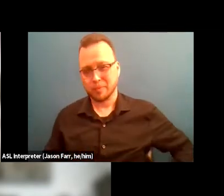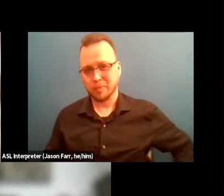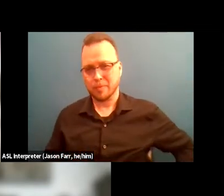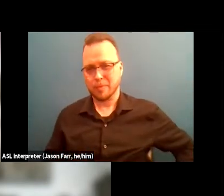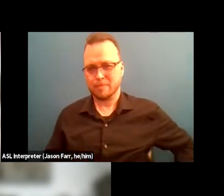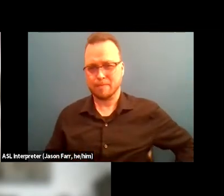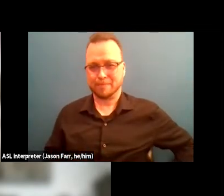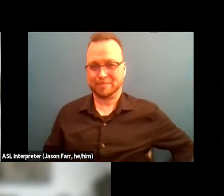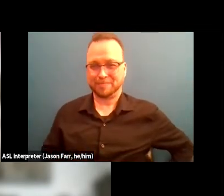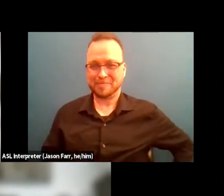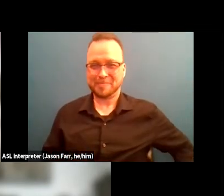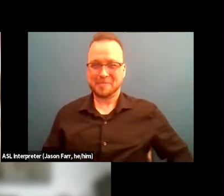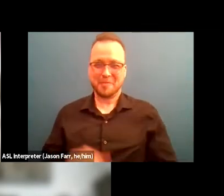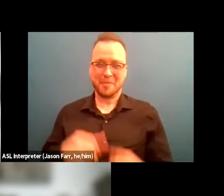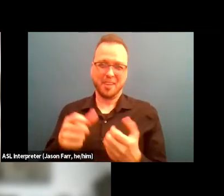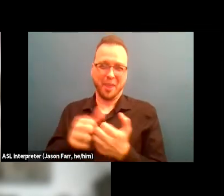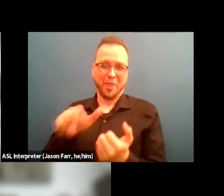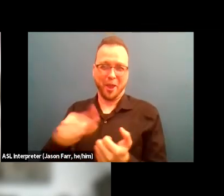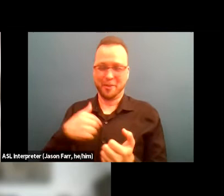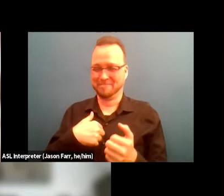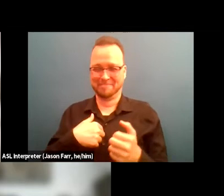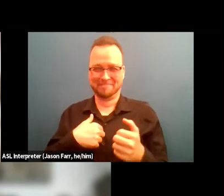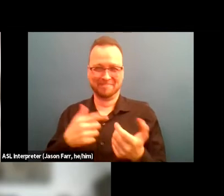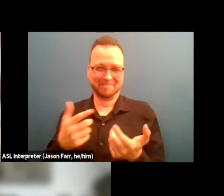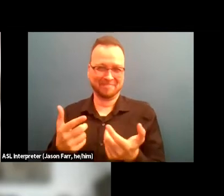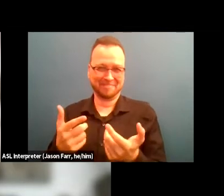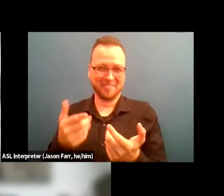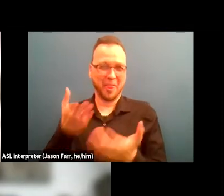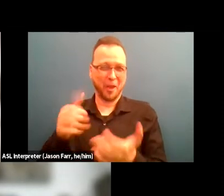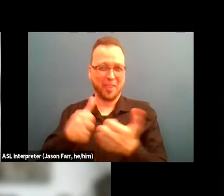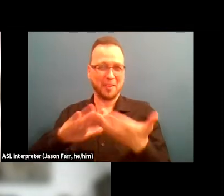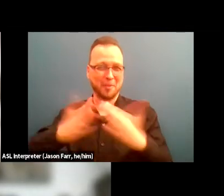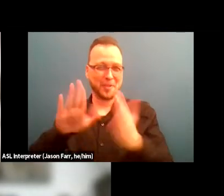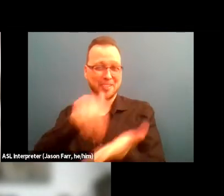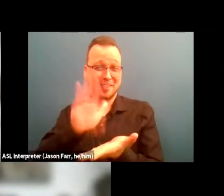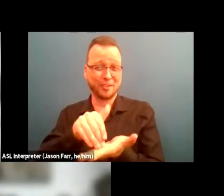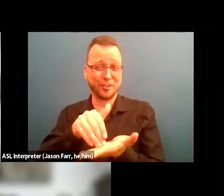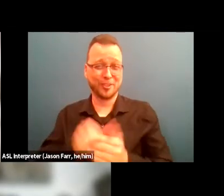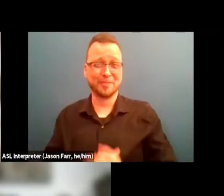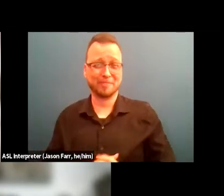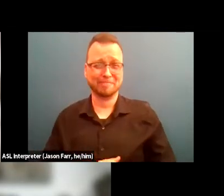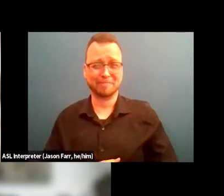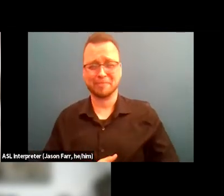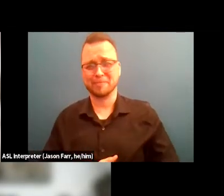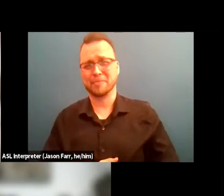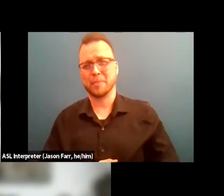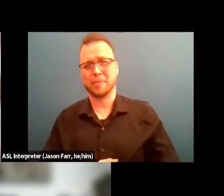I lost my thought, at the community centers. Sorry about that, next slide.